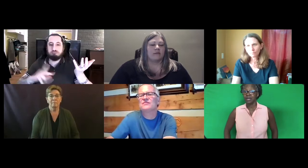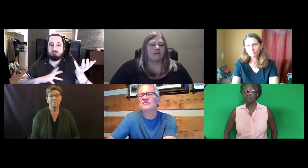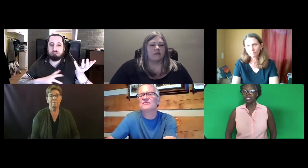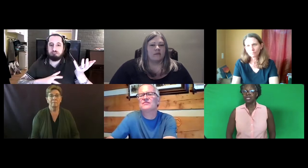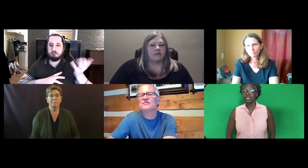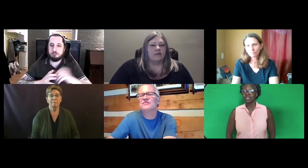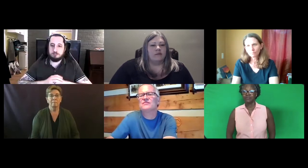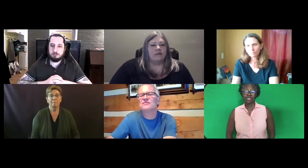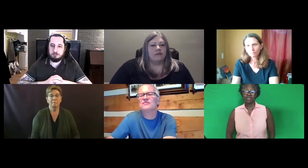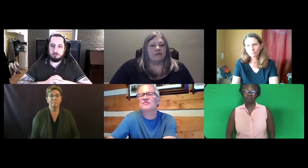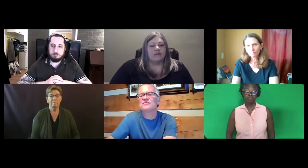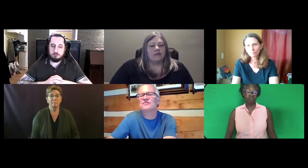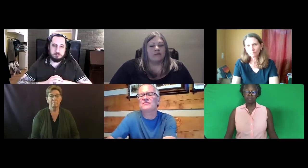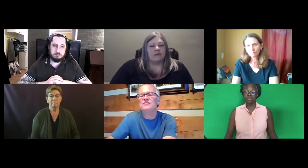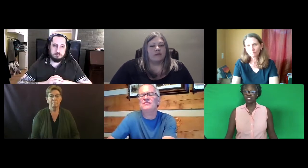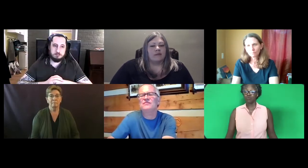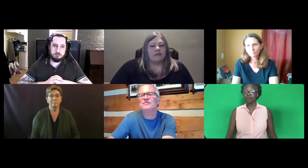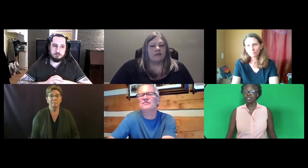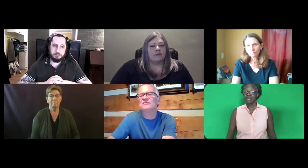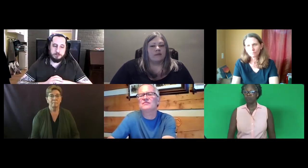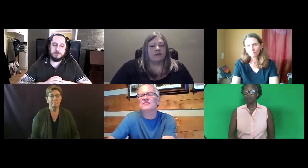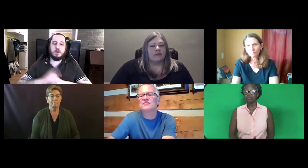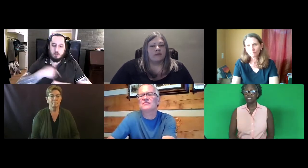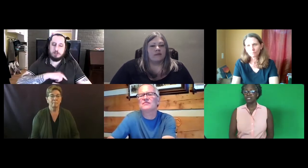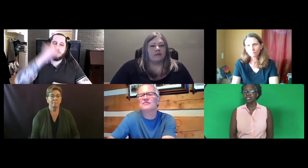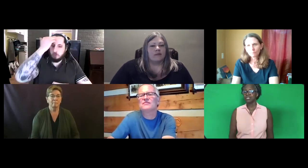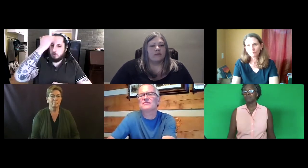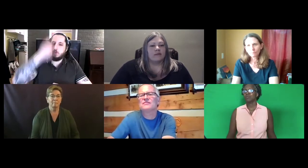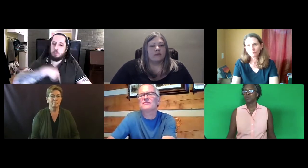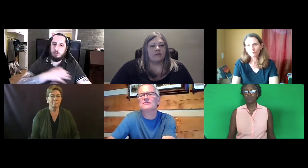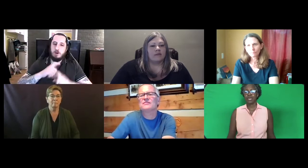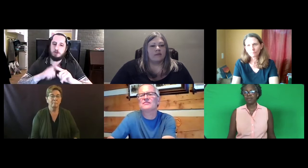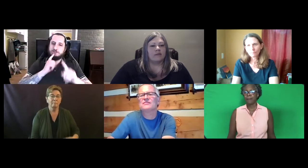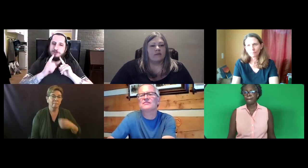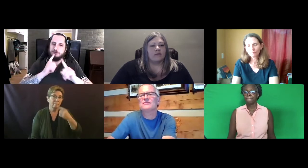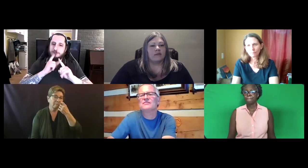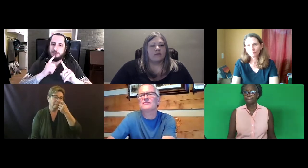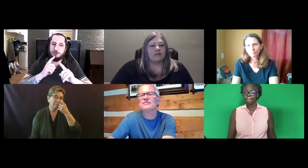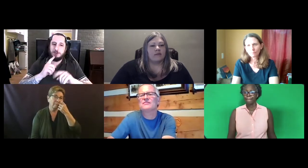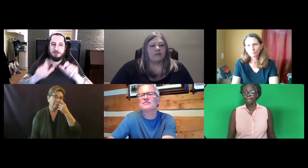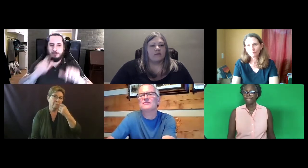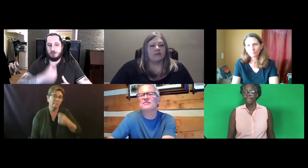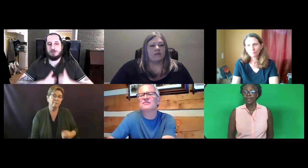Different theories, different things where I would say, well, this and this and this would be okay.